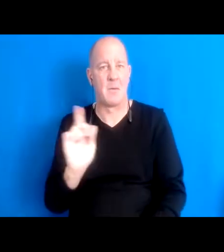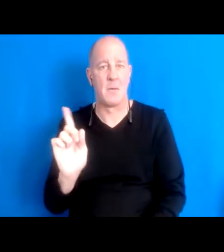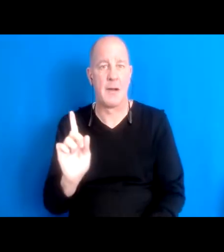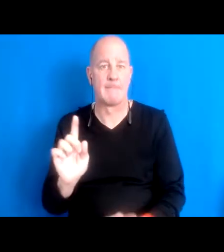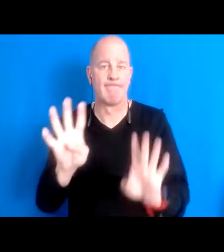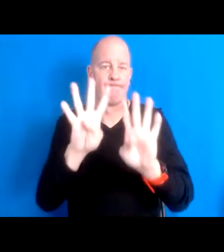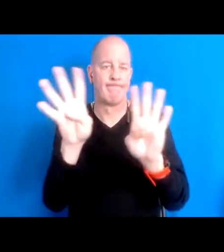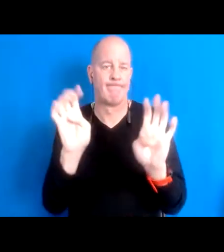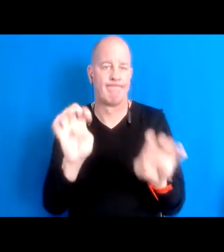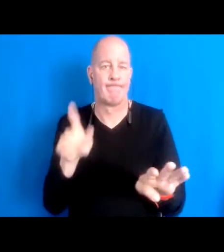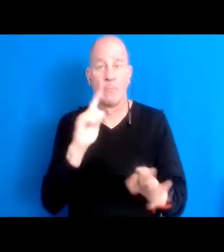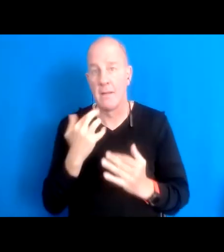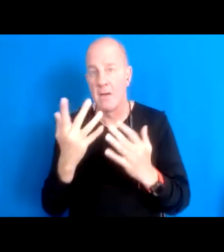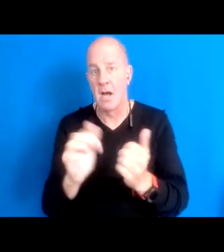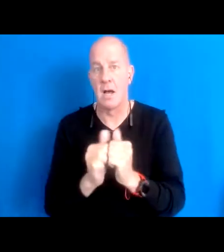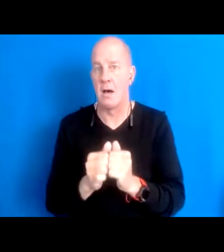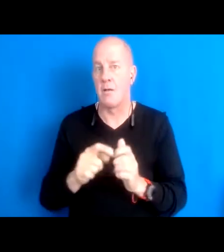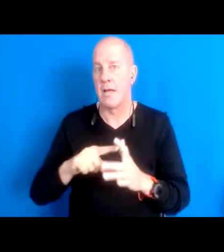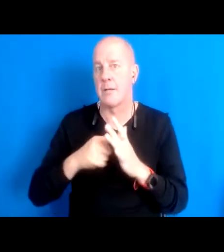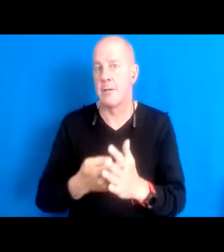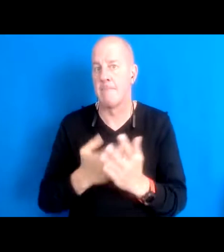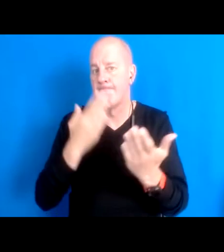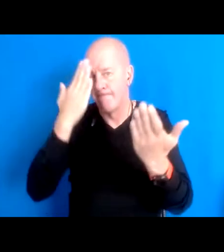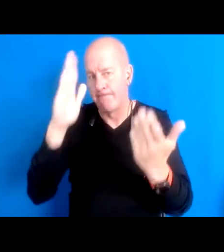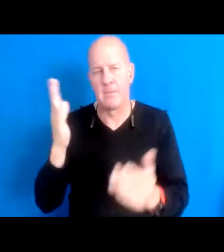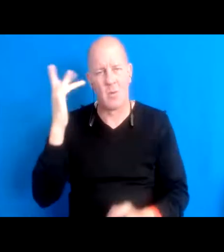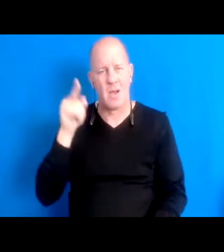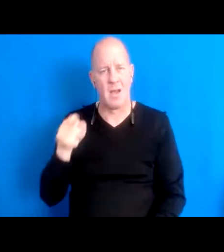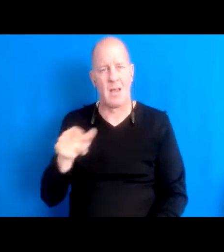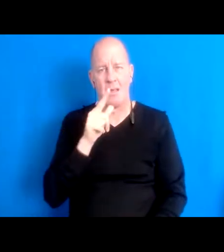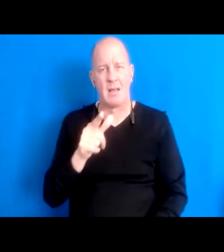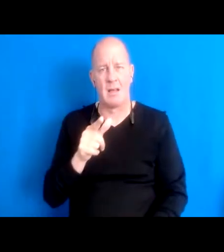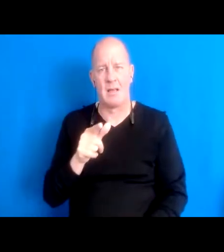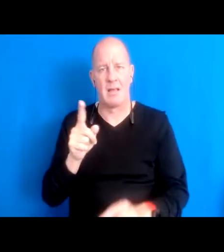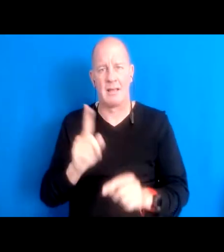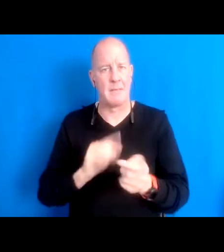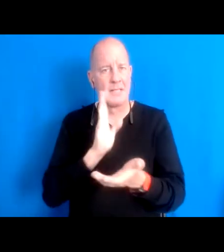buyers and how they start why they don't get contained, and how they get stopped.